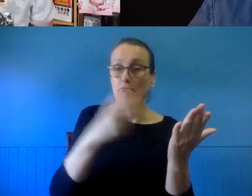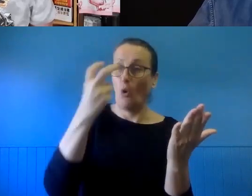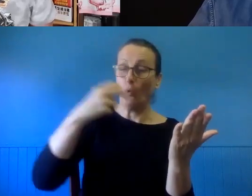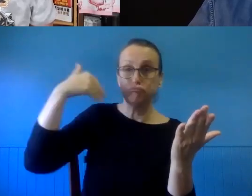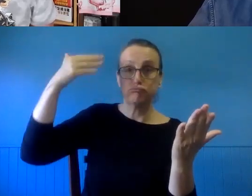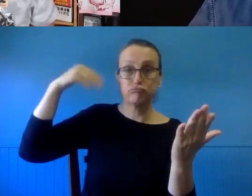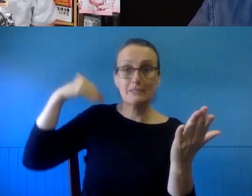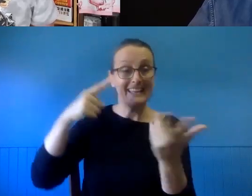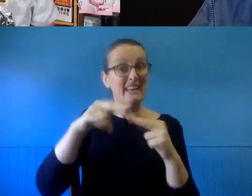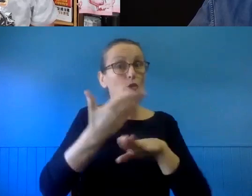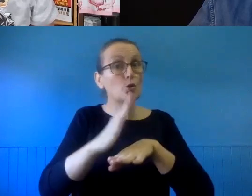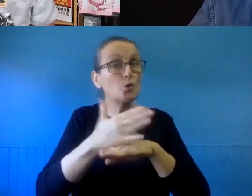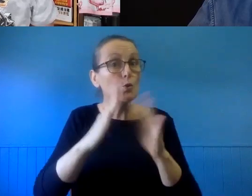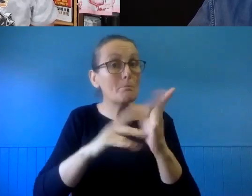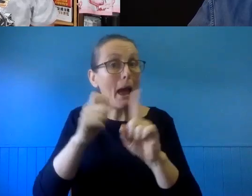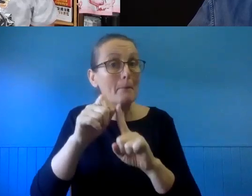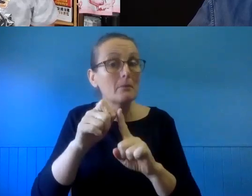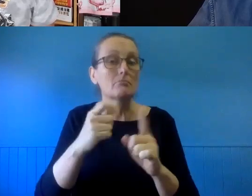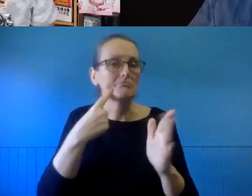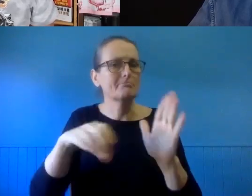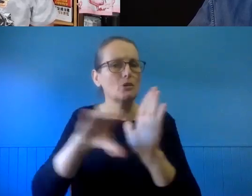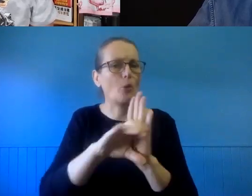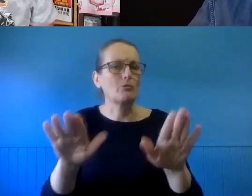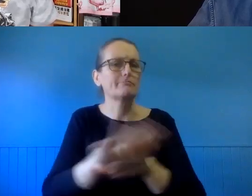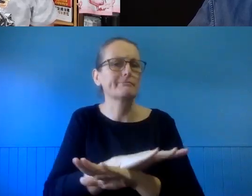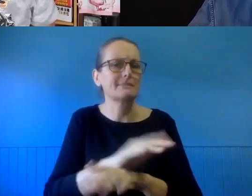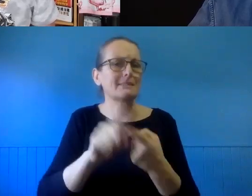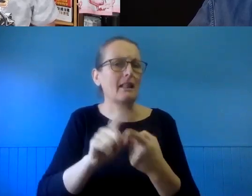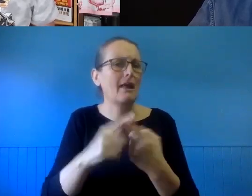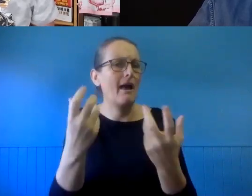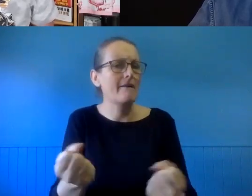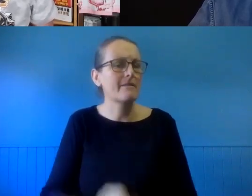fairly contemporary maps, there is a good chance they are still protected by copyright.